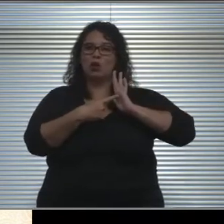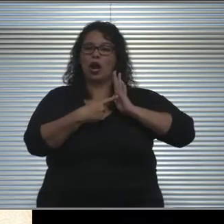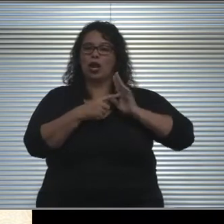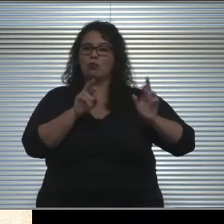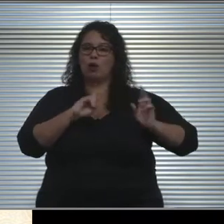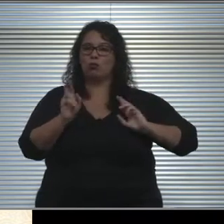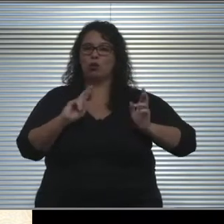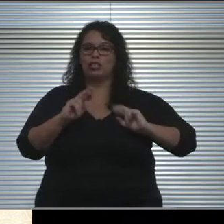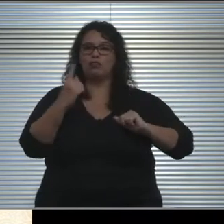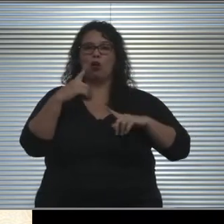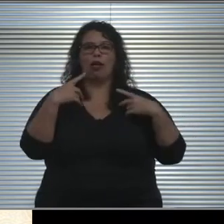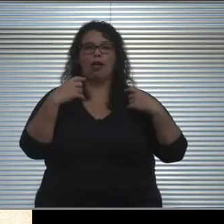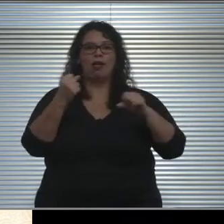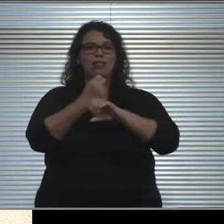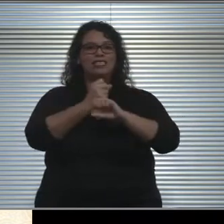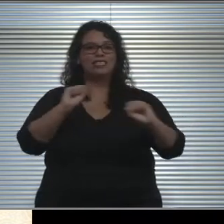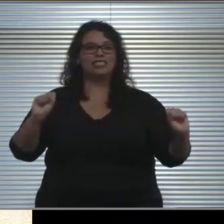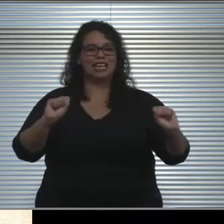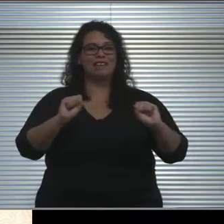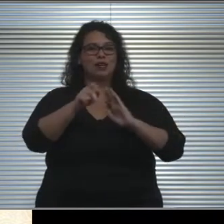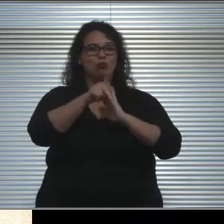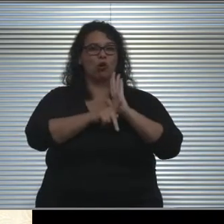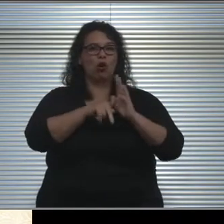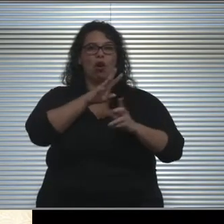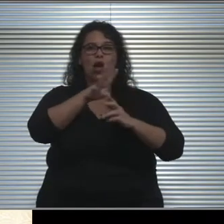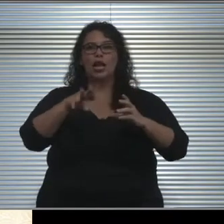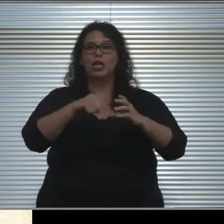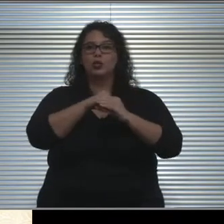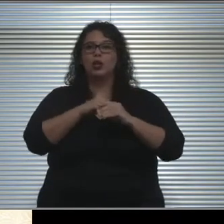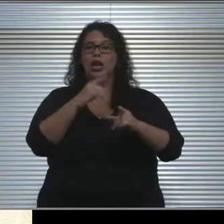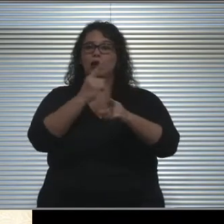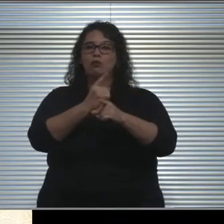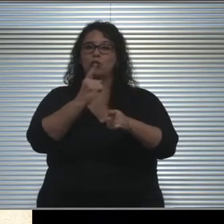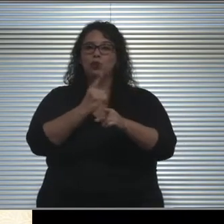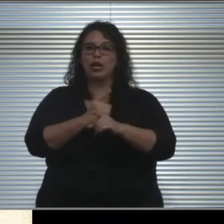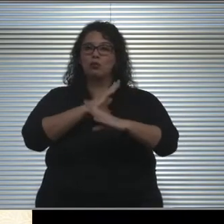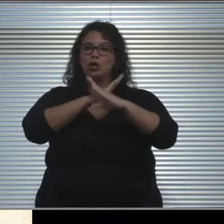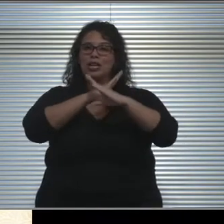for all health and safety protocols including appropriate protective equipment,